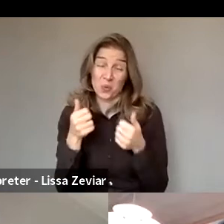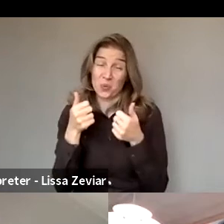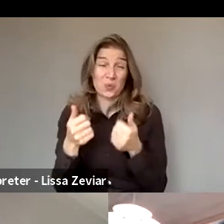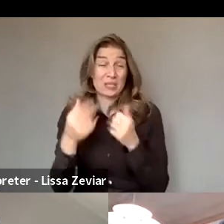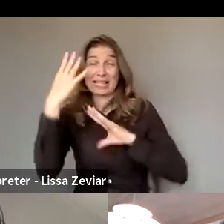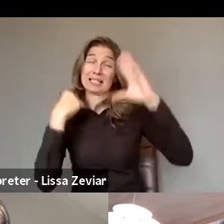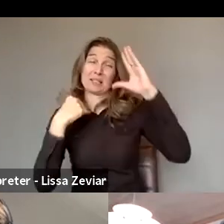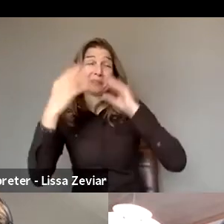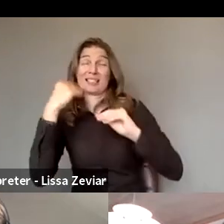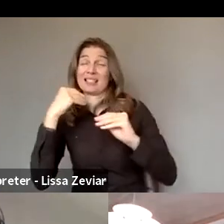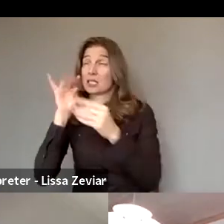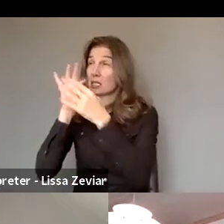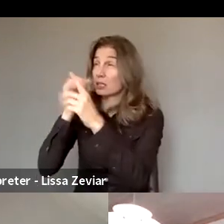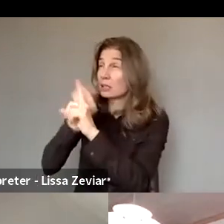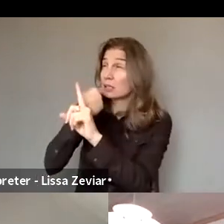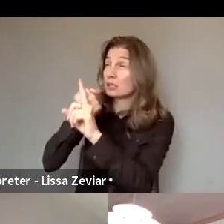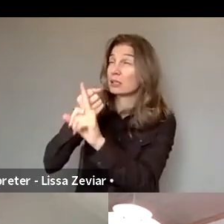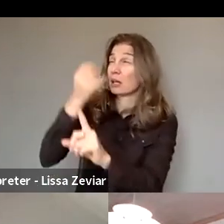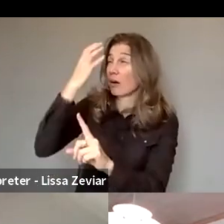from Miss... I can't remember the name.